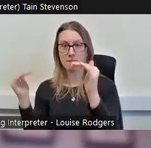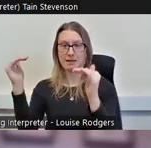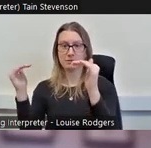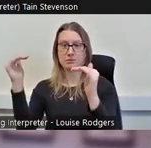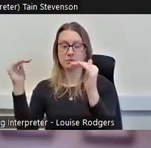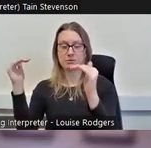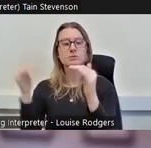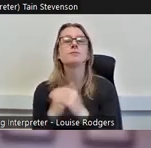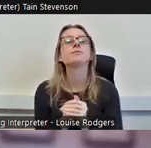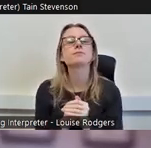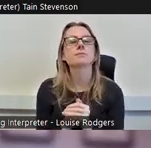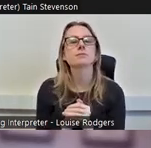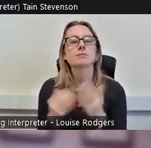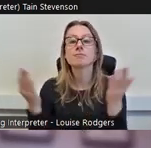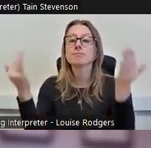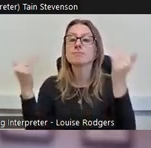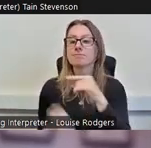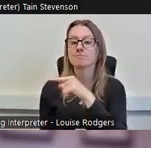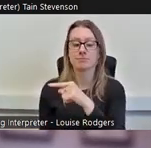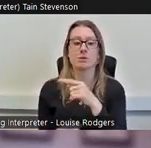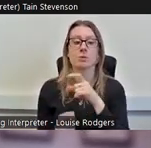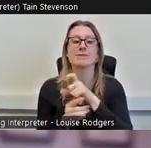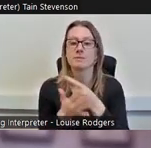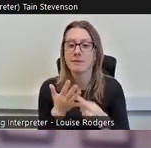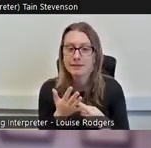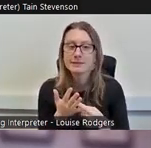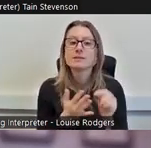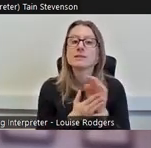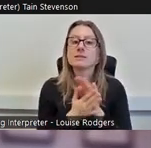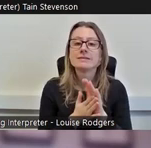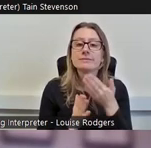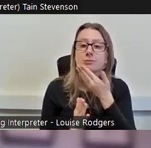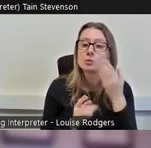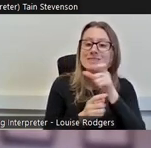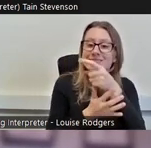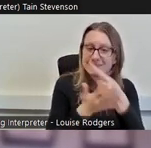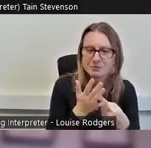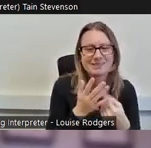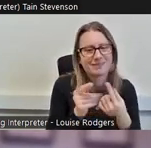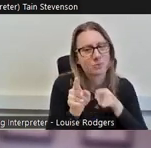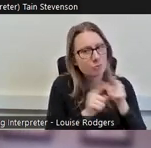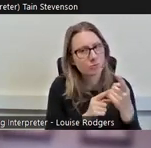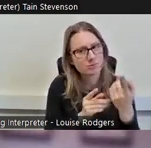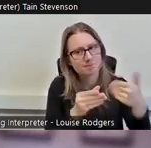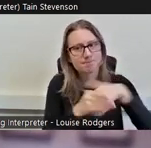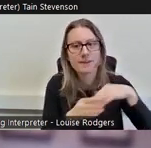disability: those without a disability make up the main proportion of volunteers both in Scotland and